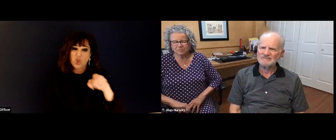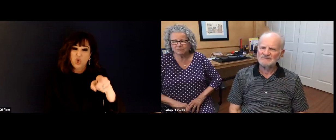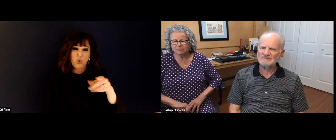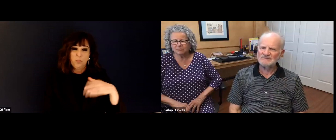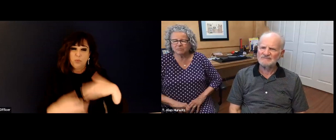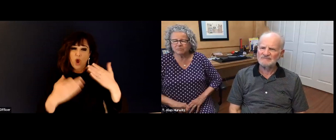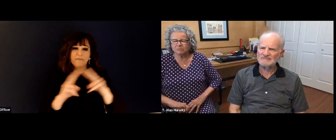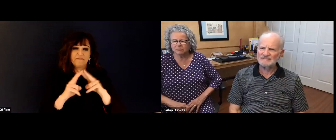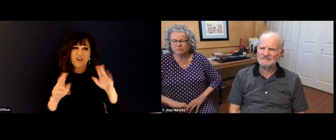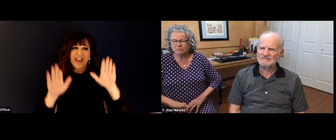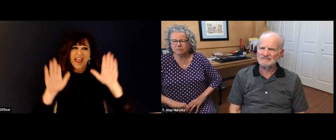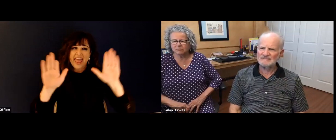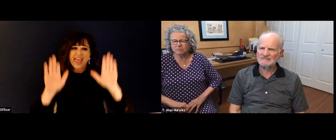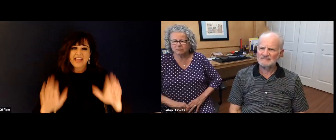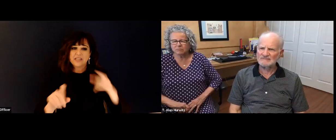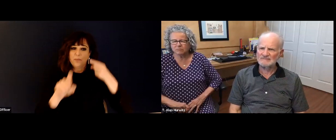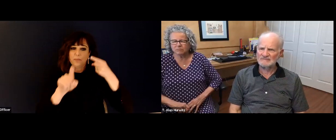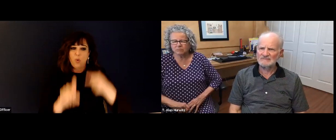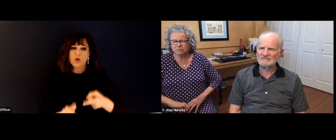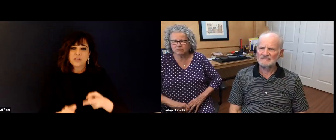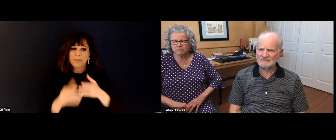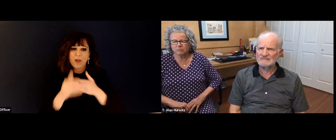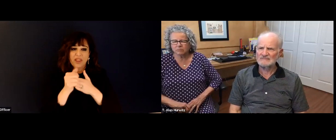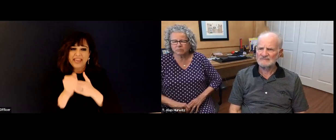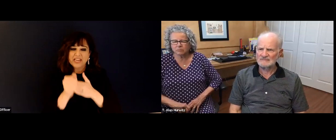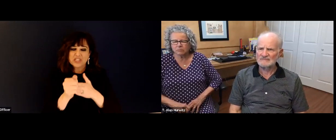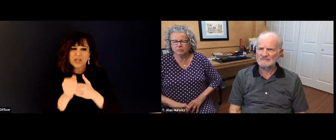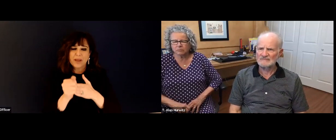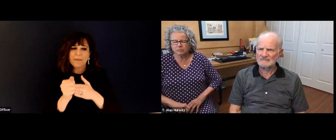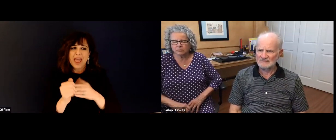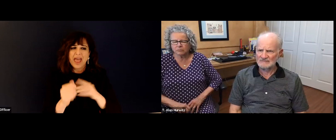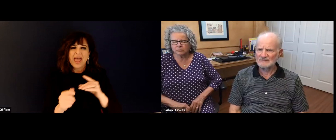say. In terms of leadership qualities,